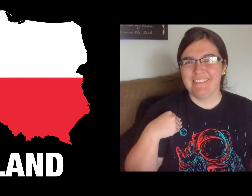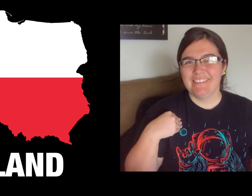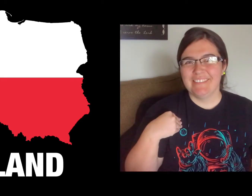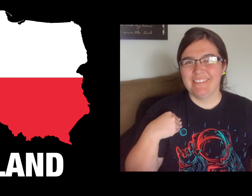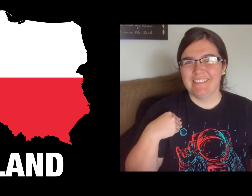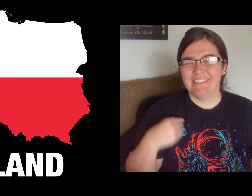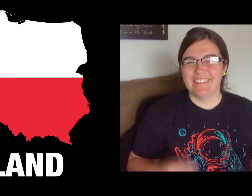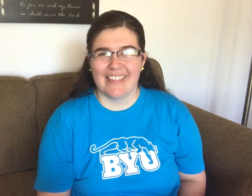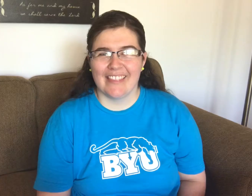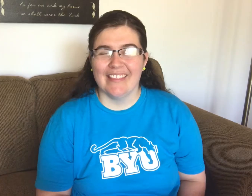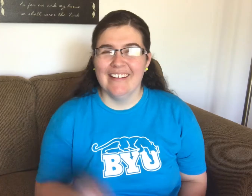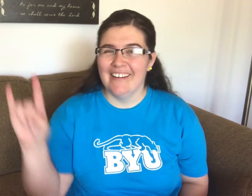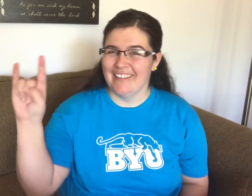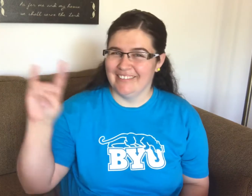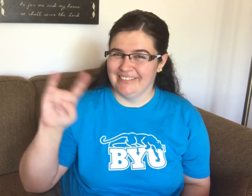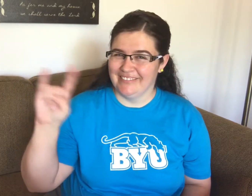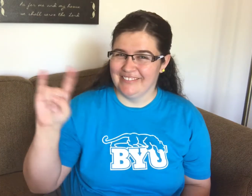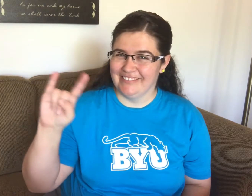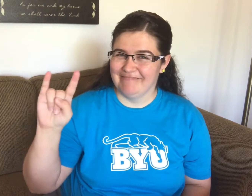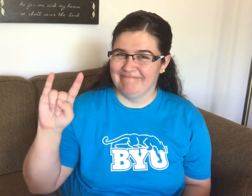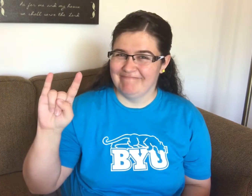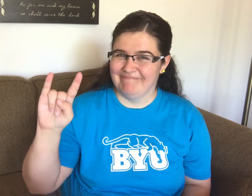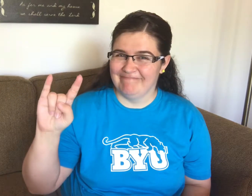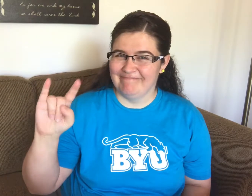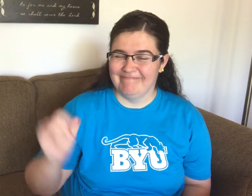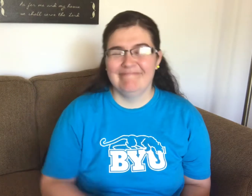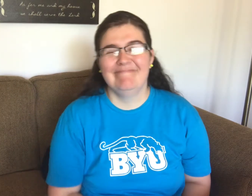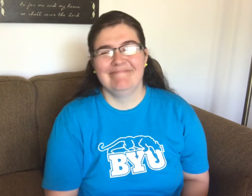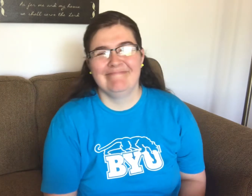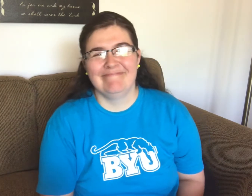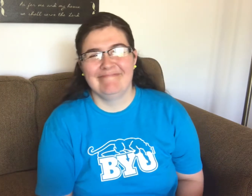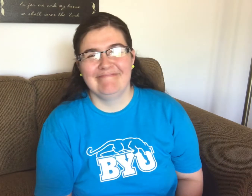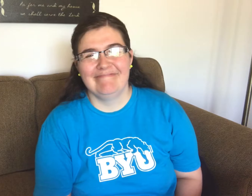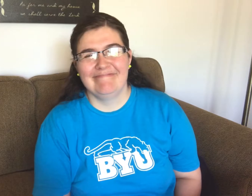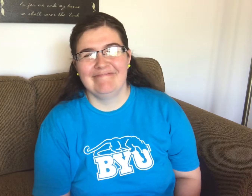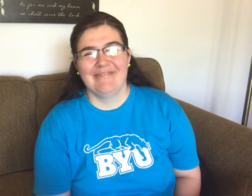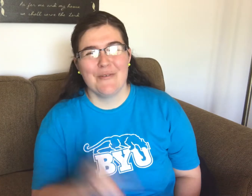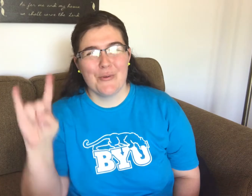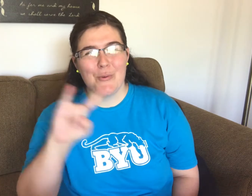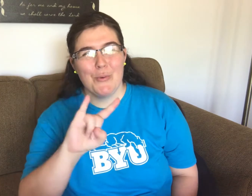Polish Sign Language for YOUTUBE